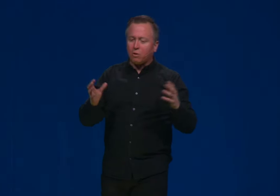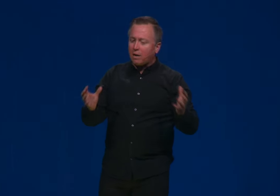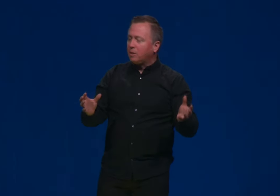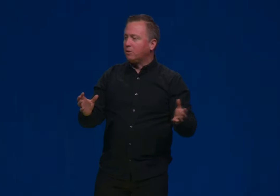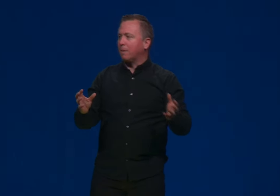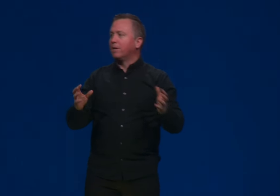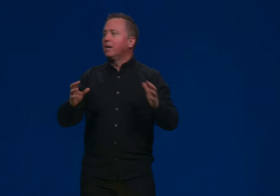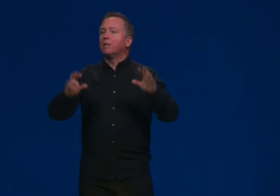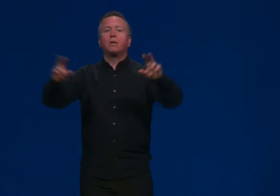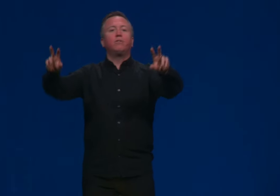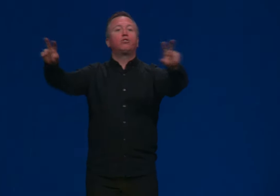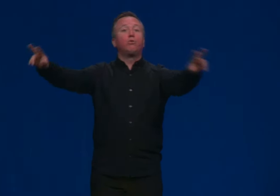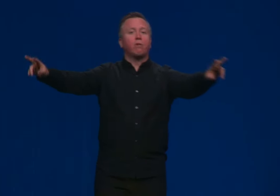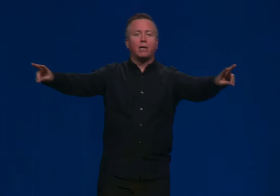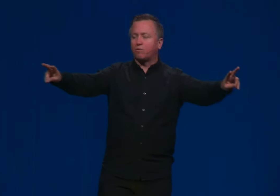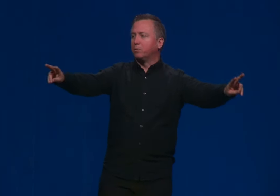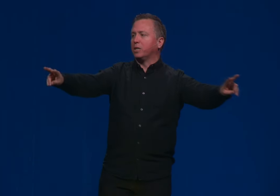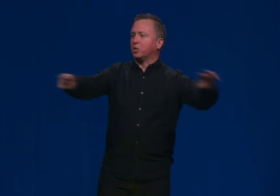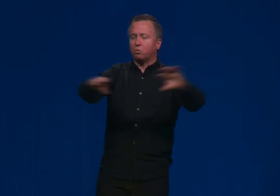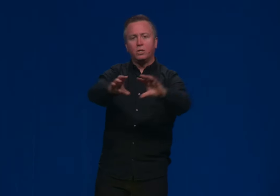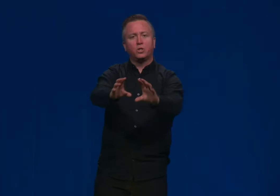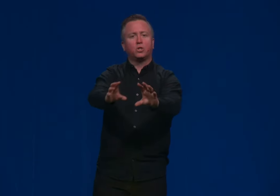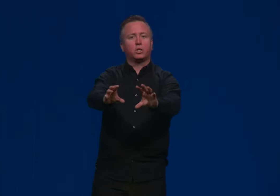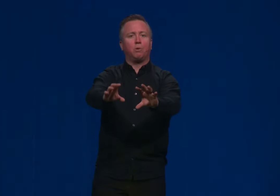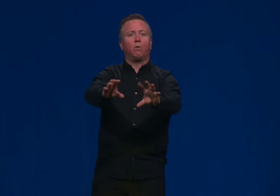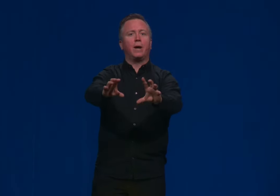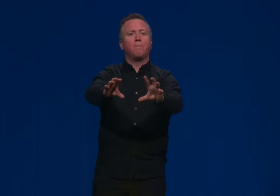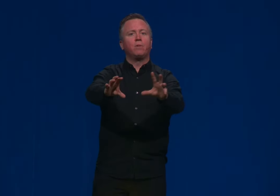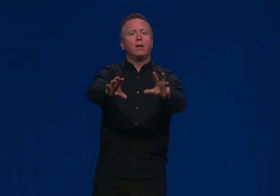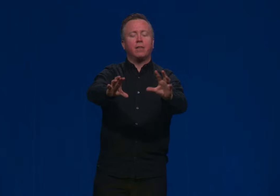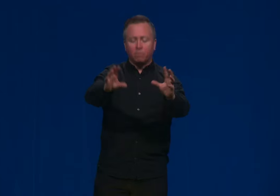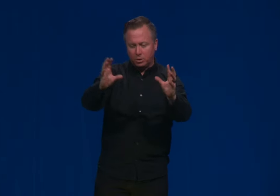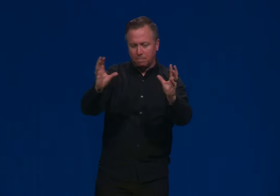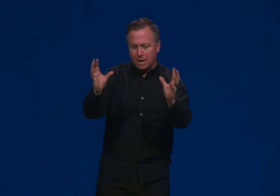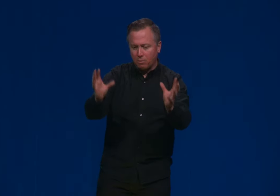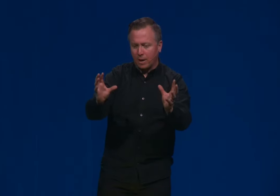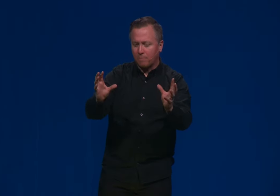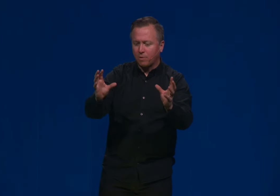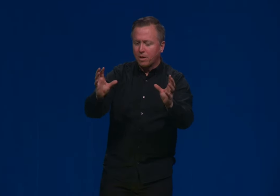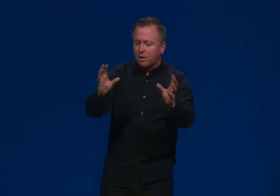And so how do we do that? Let me give you two thoughts from Genesis one, just a small way. Neither one is a main way.